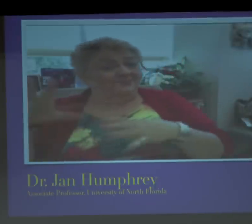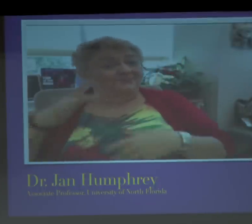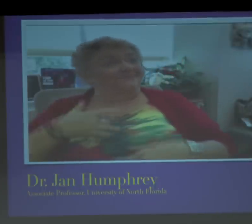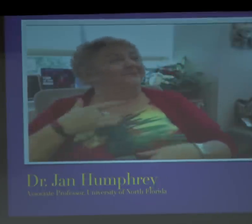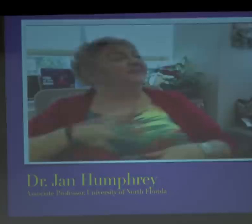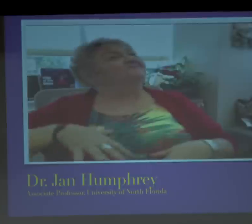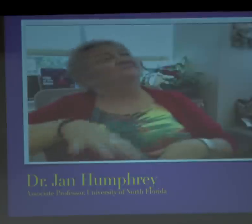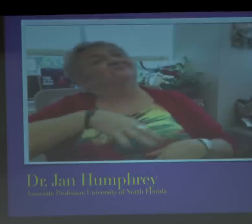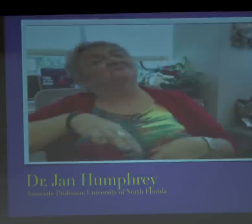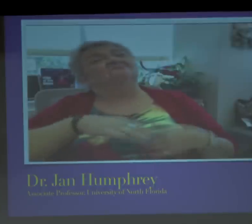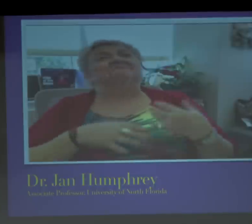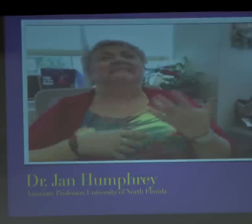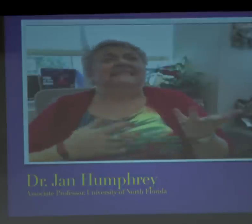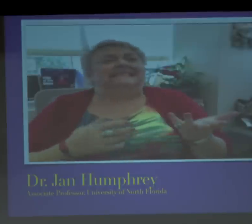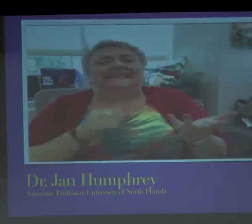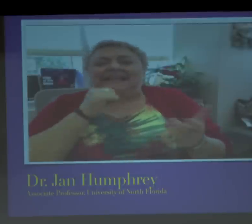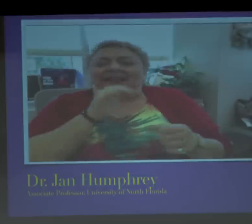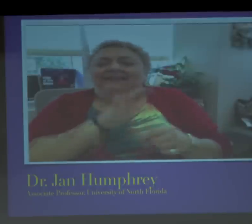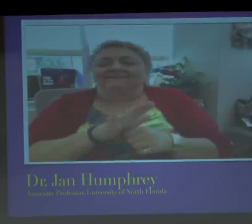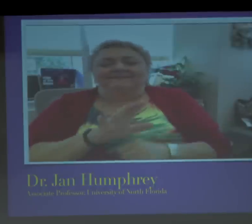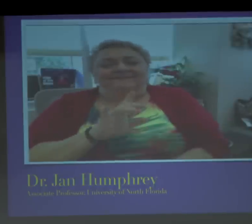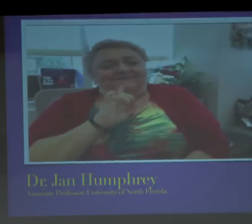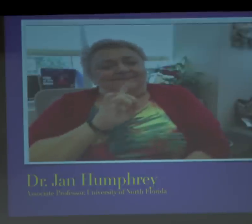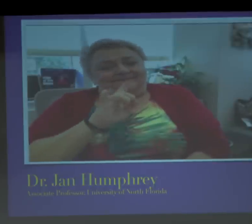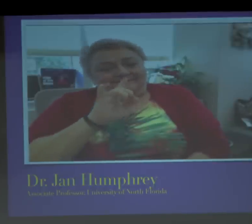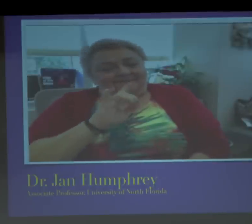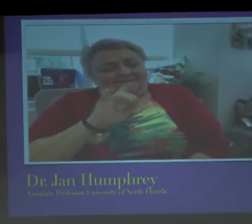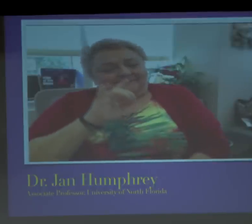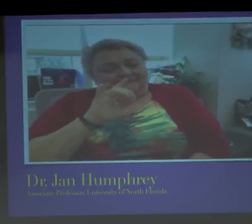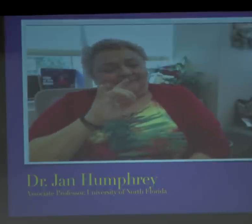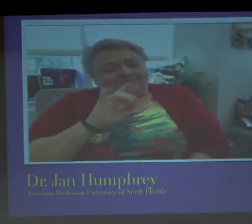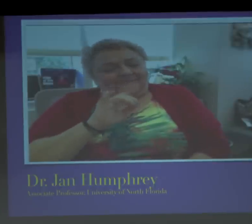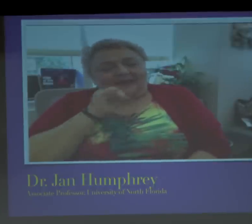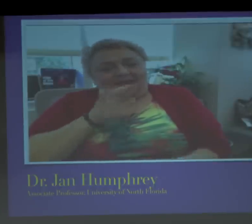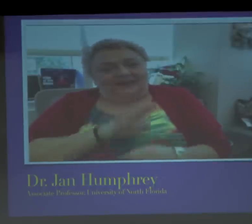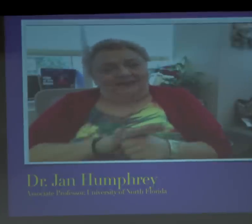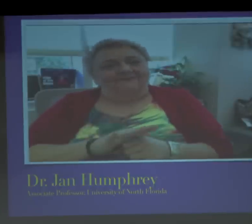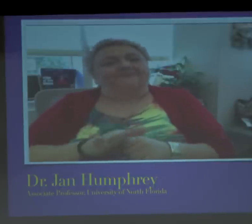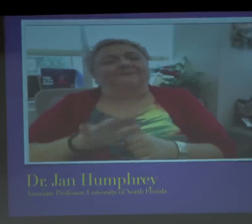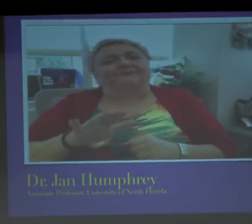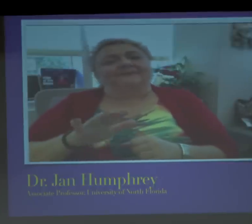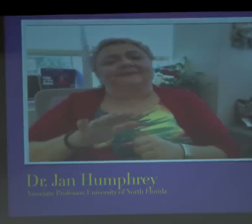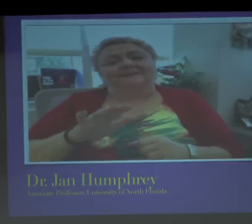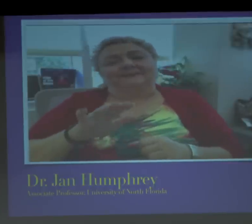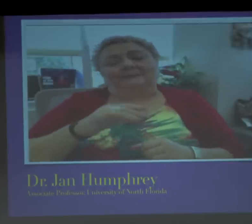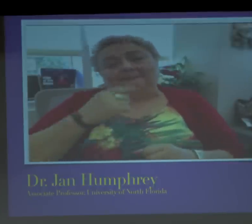And she had told me that one of the reasons she was leaving the area is because she felt like